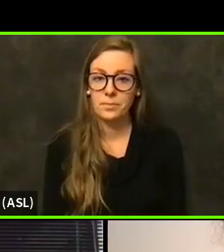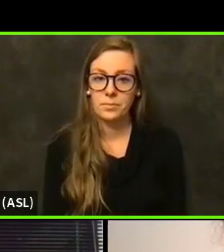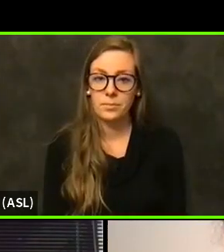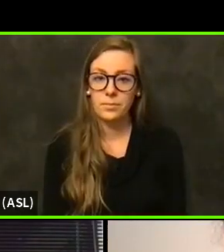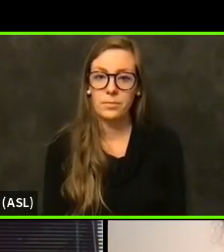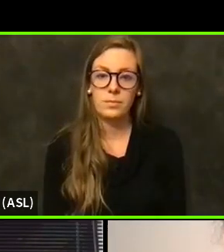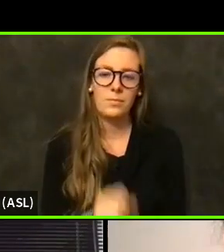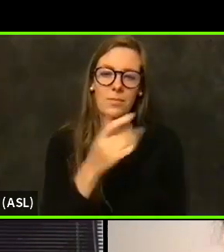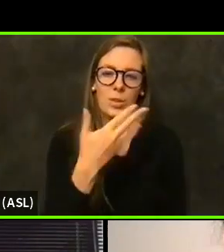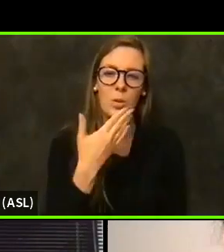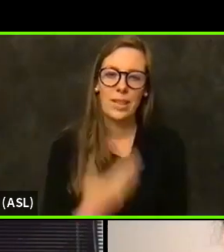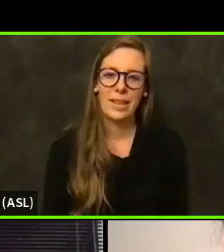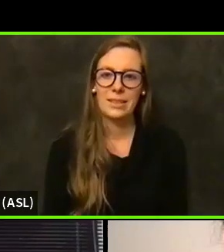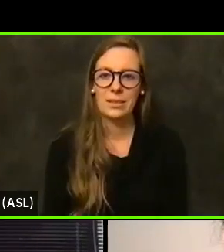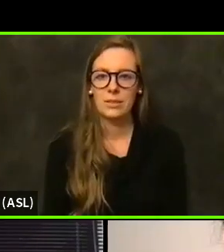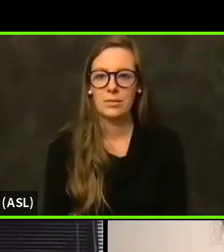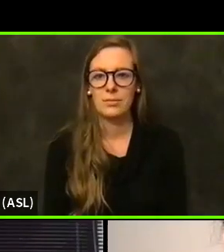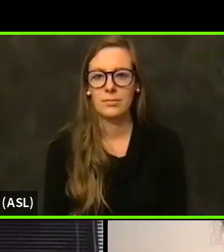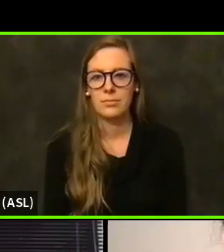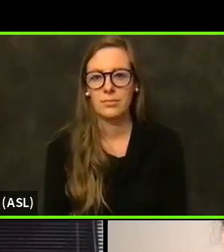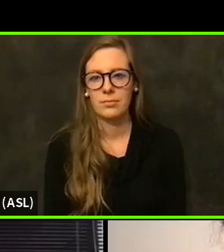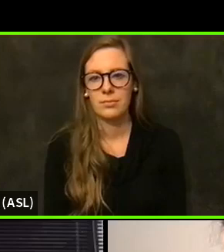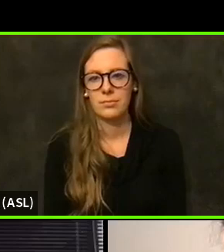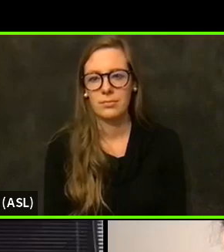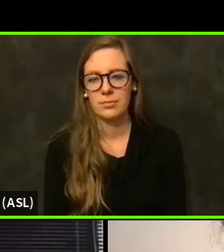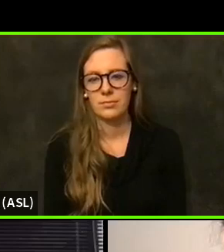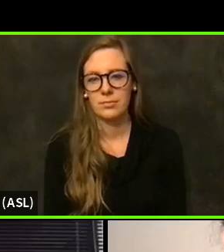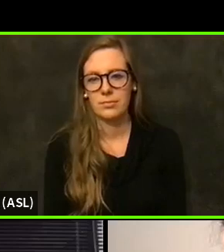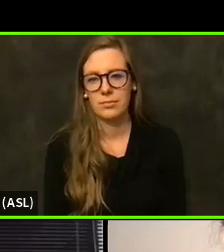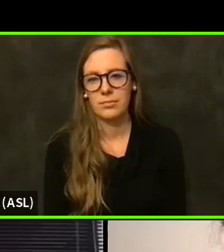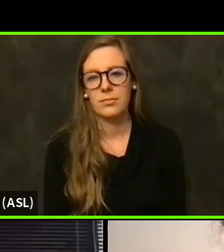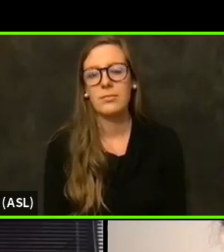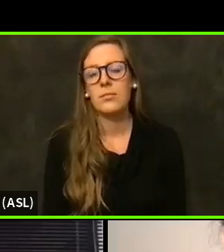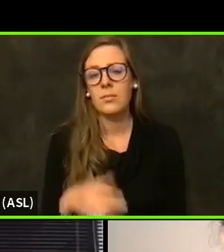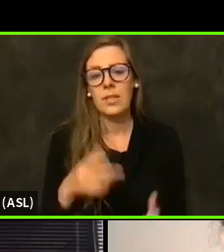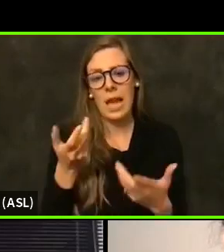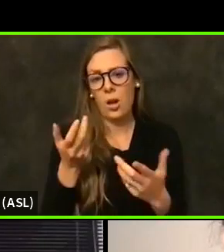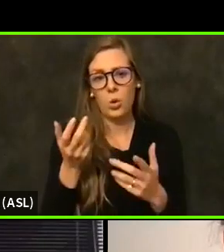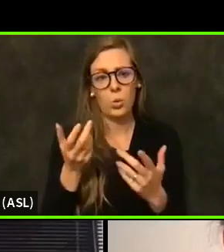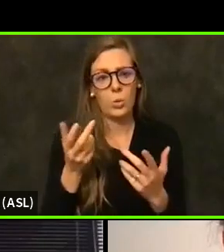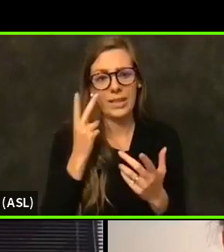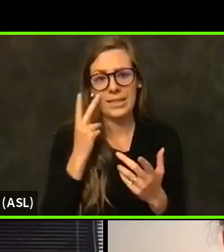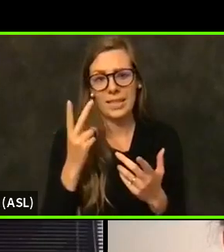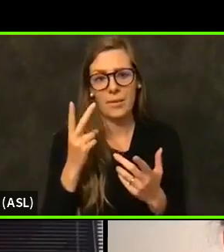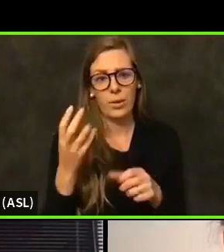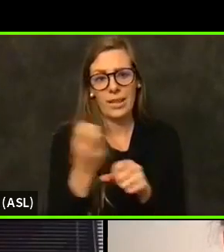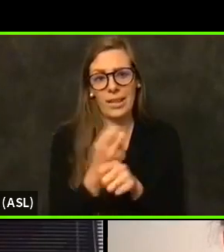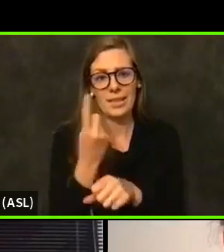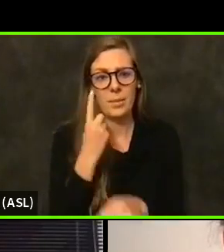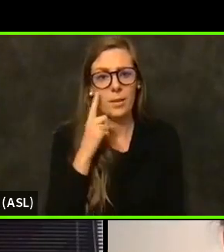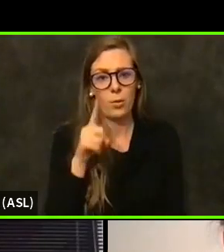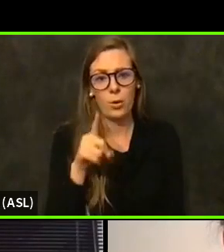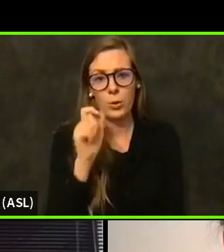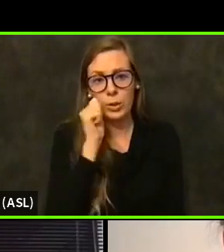We can we can we can work with you to see if we can get some for you tomorrow, OK? Yeah, appreciate that.